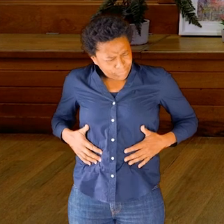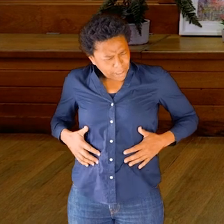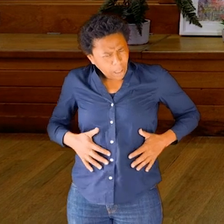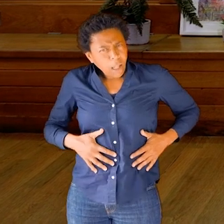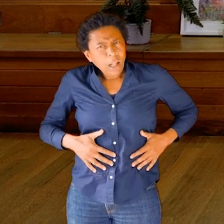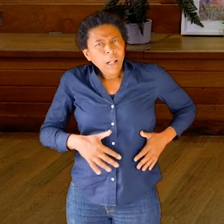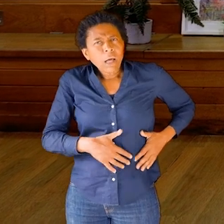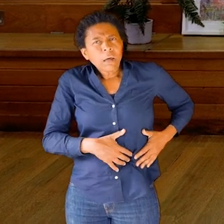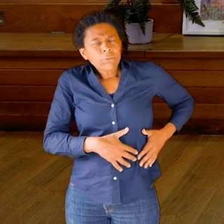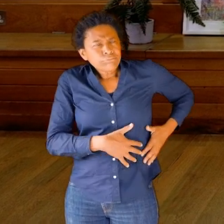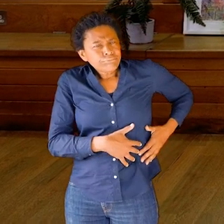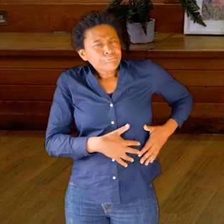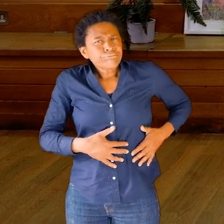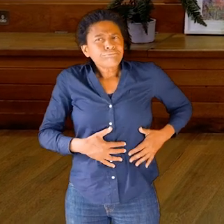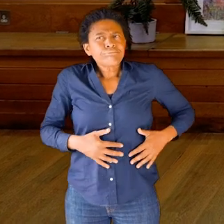Have a little feel round.